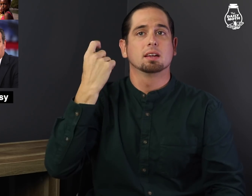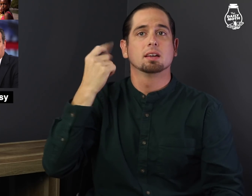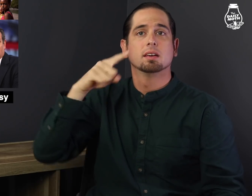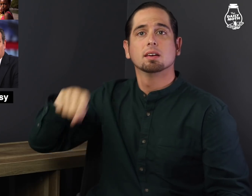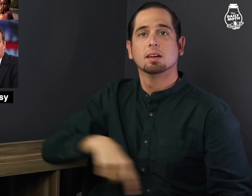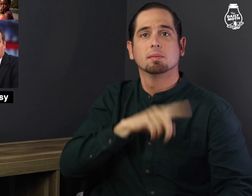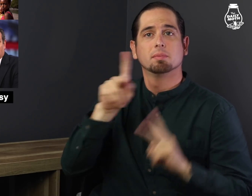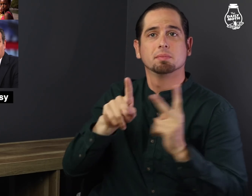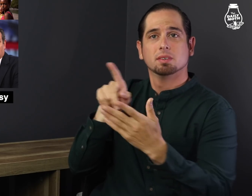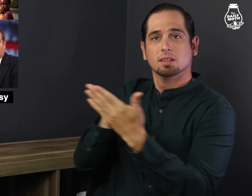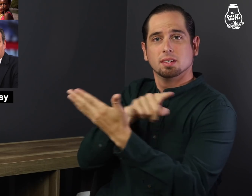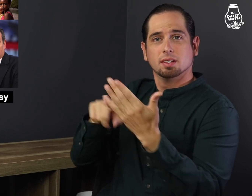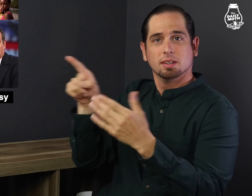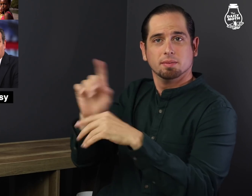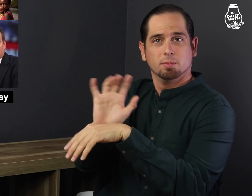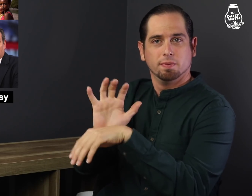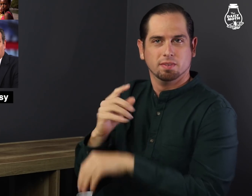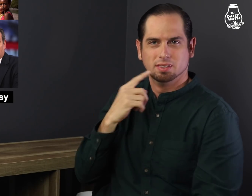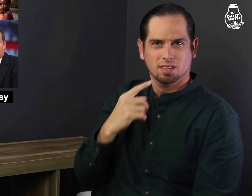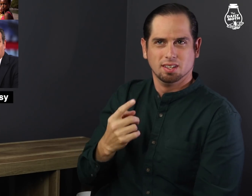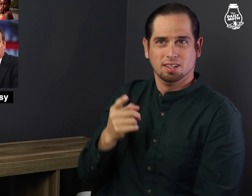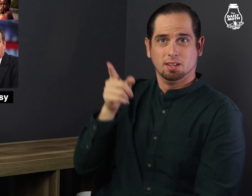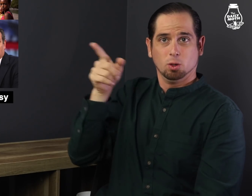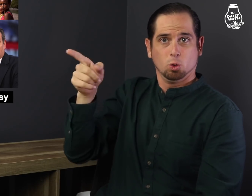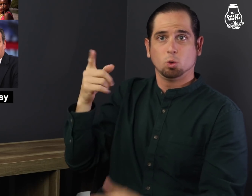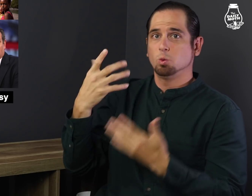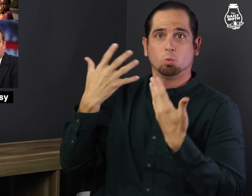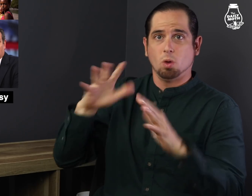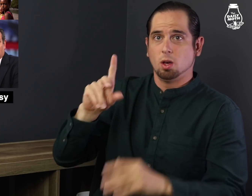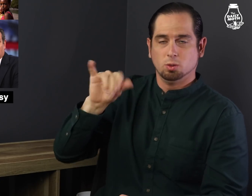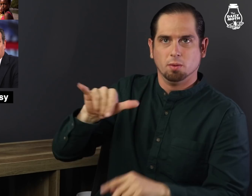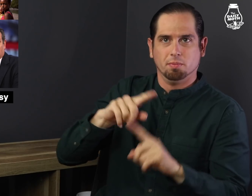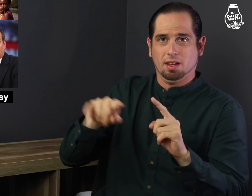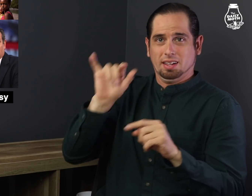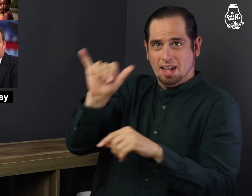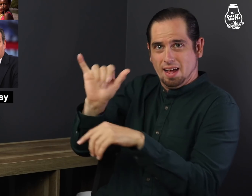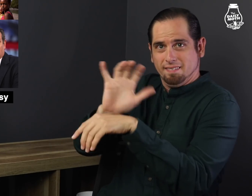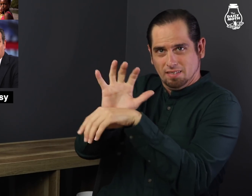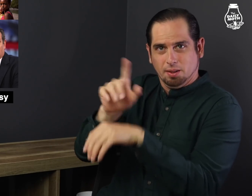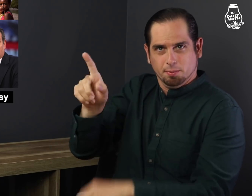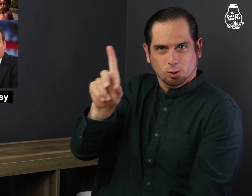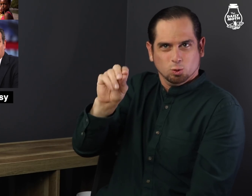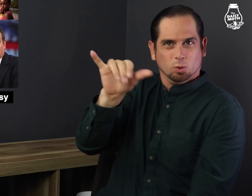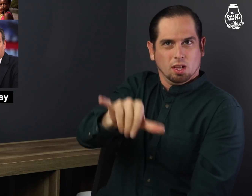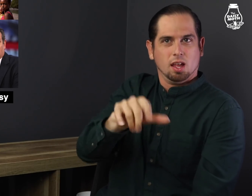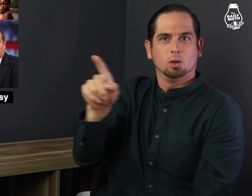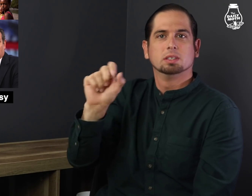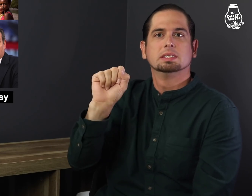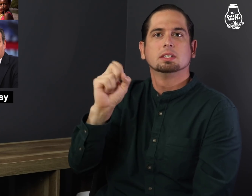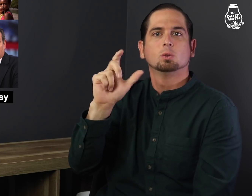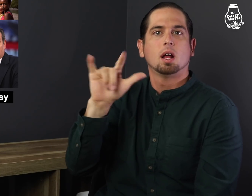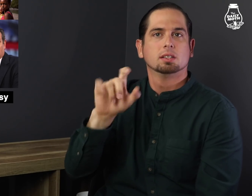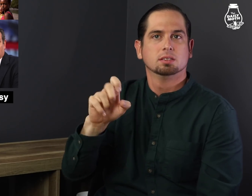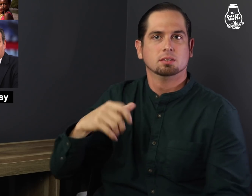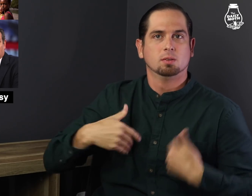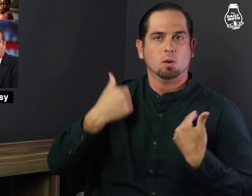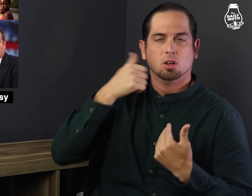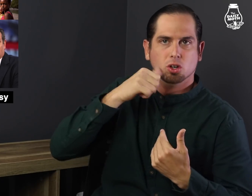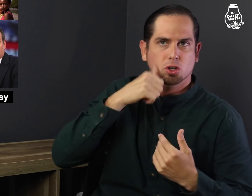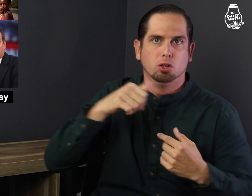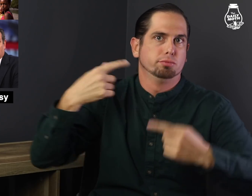but critics said the film does just that.